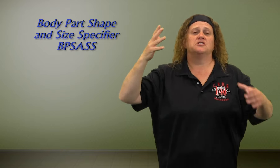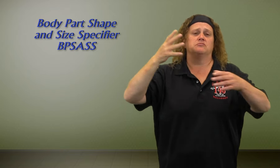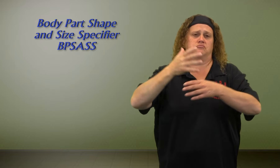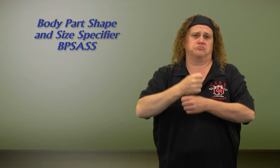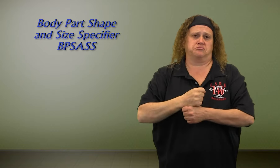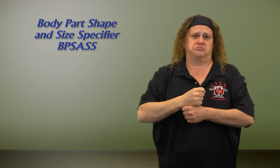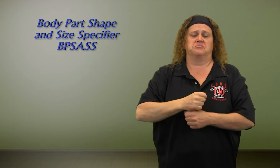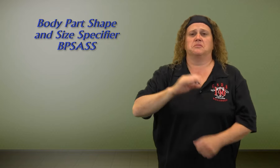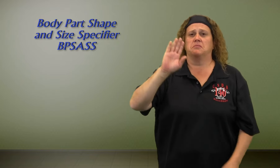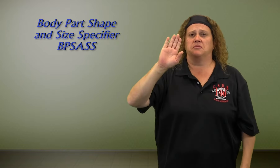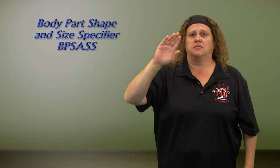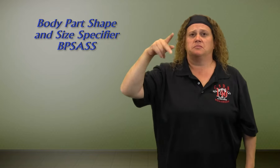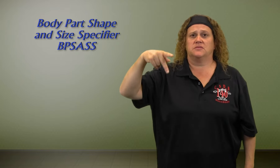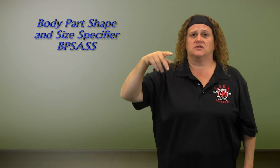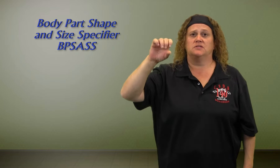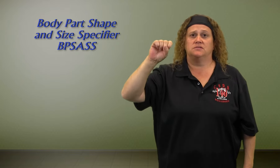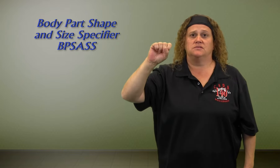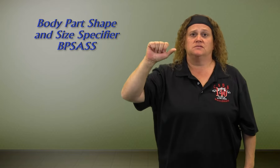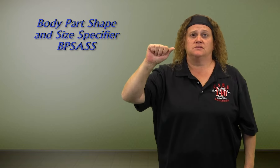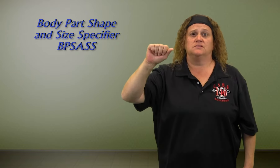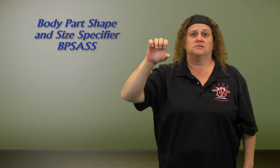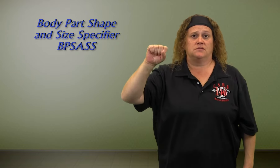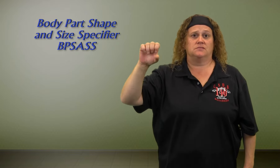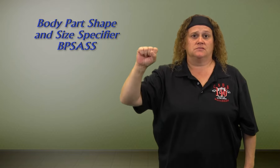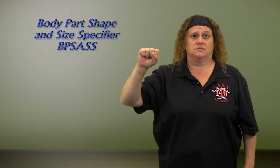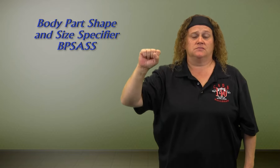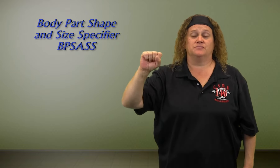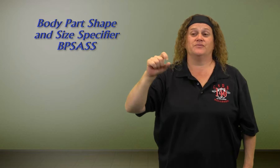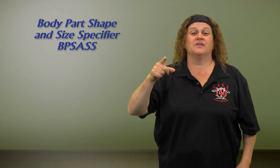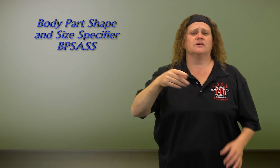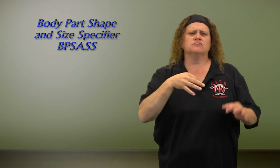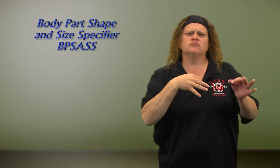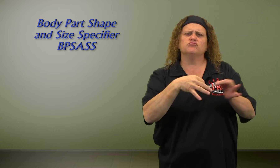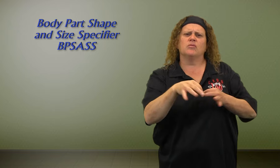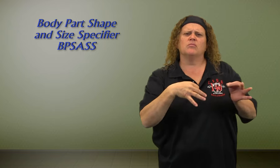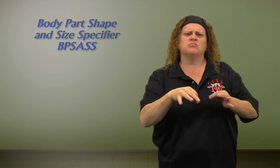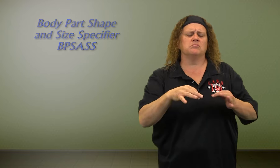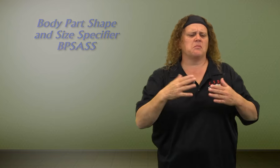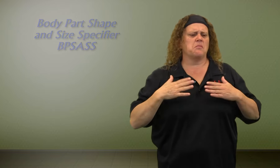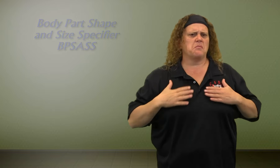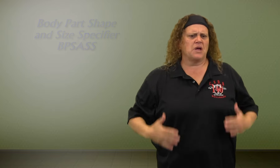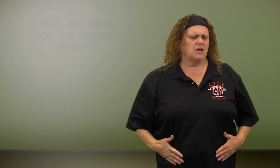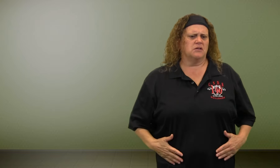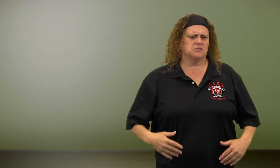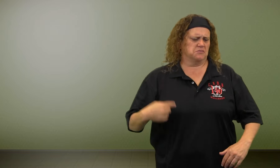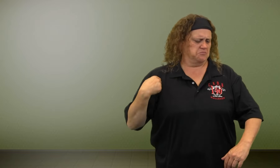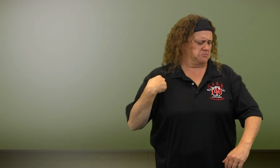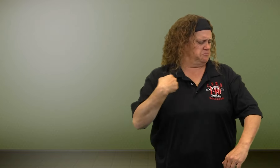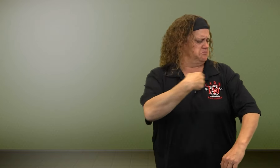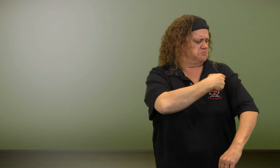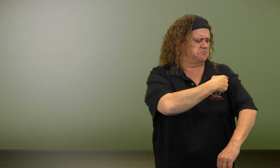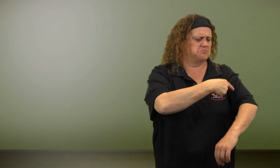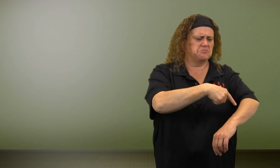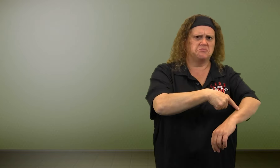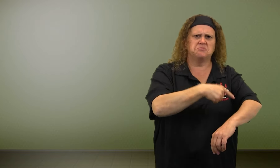and it is signed "BPSASS". It describes a specific body part,